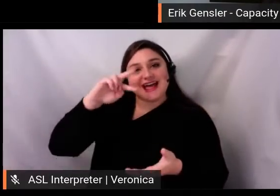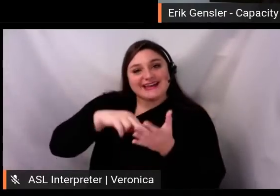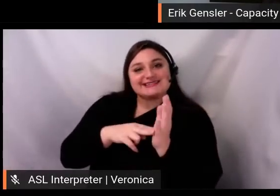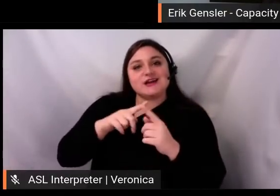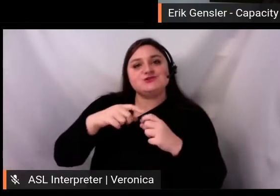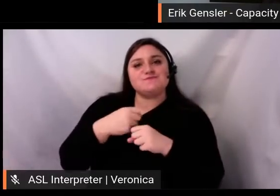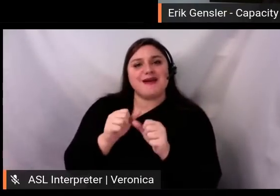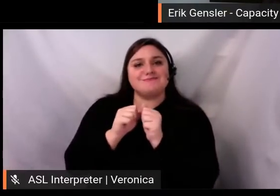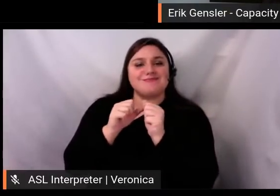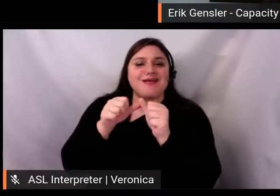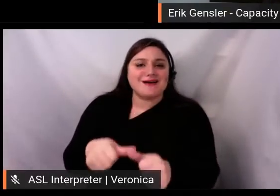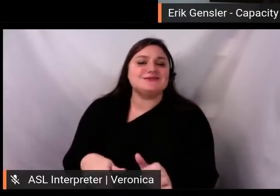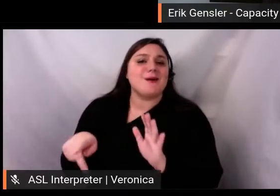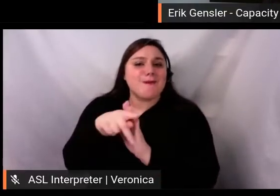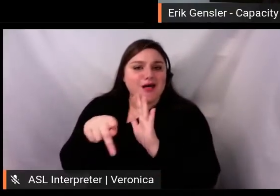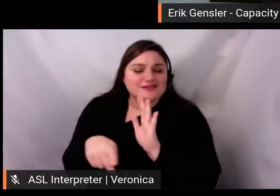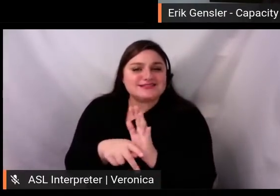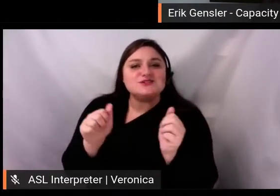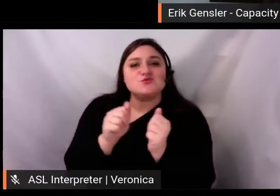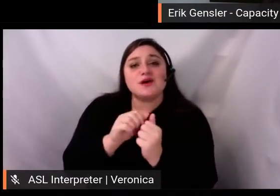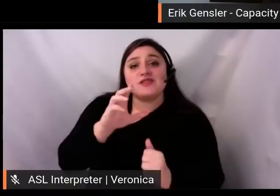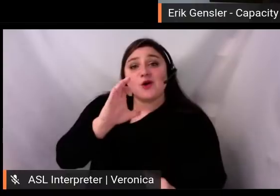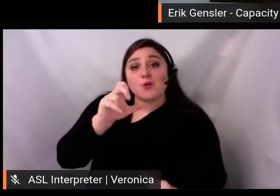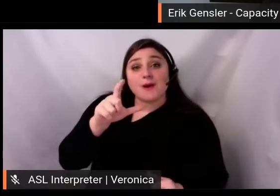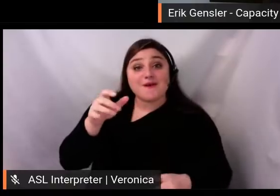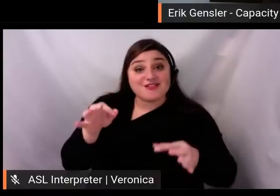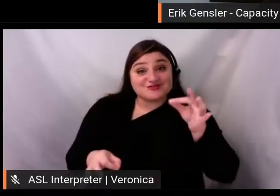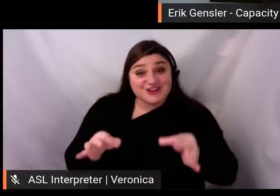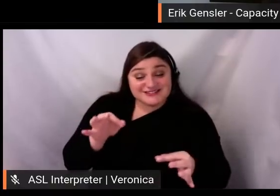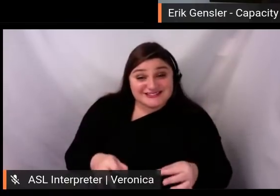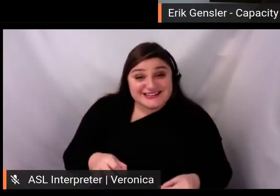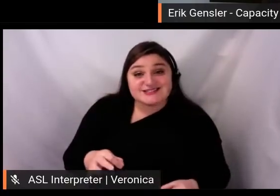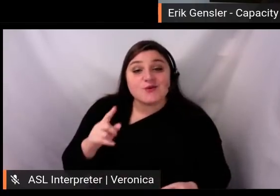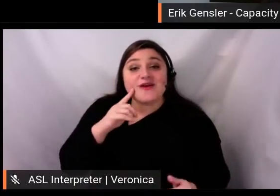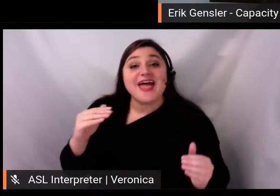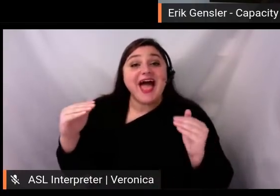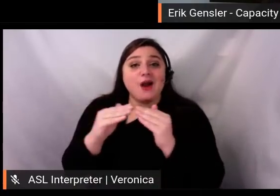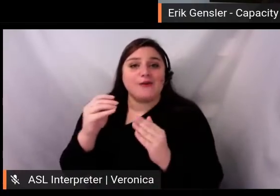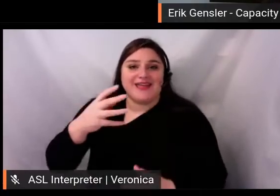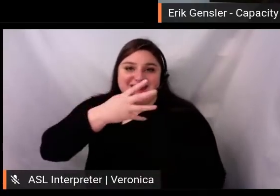criminal justice reform, education equity, and immigration. She leads